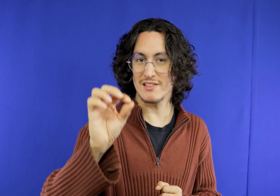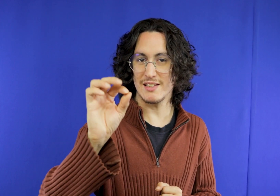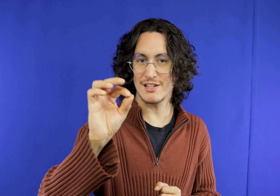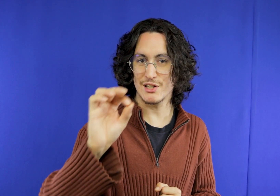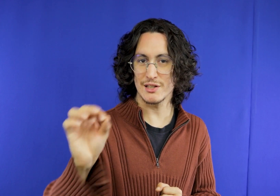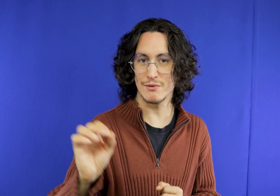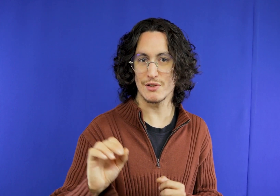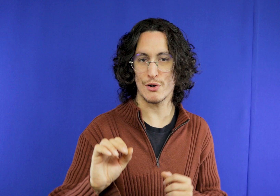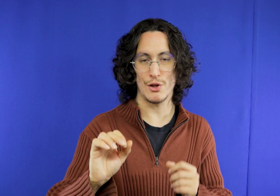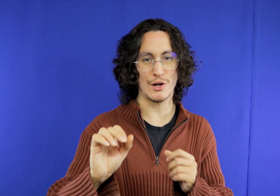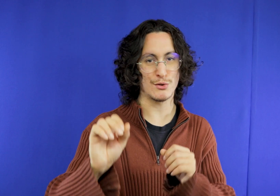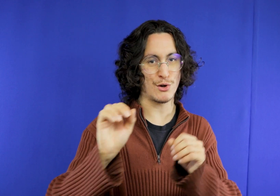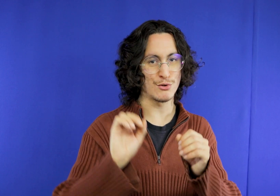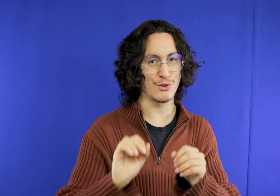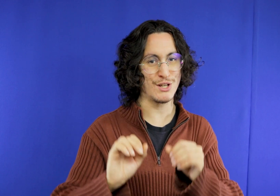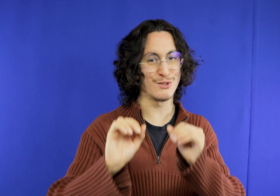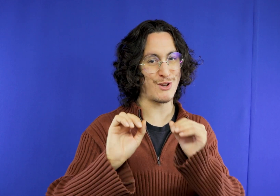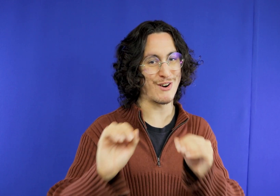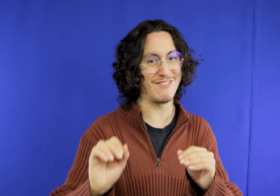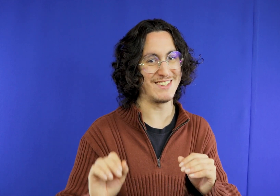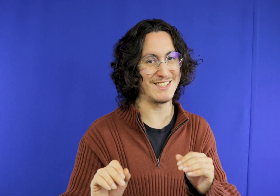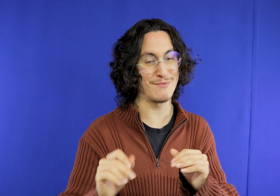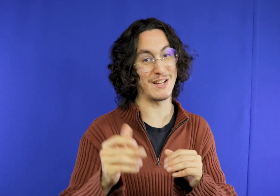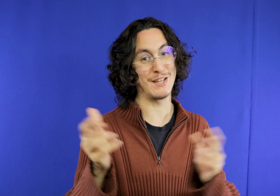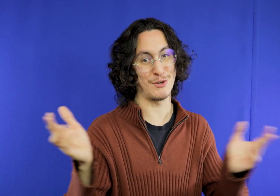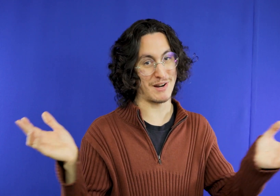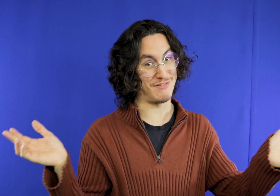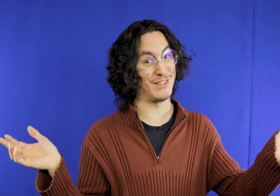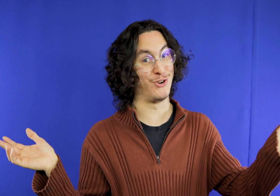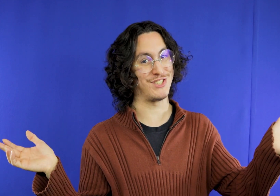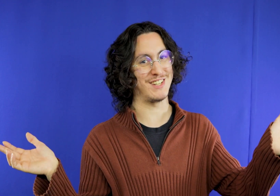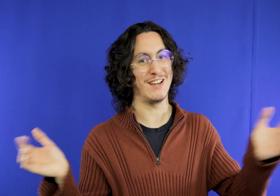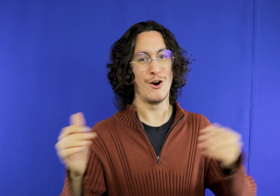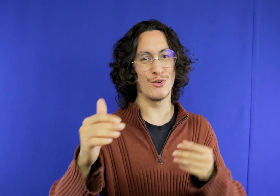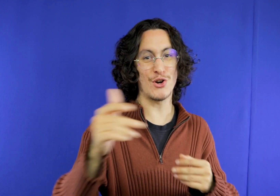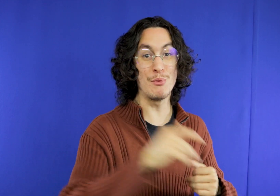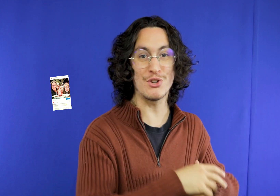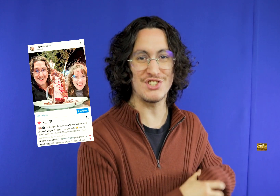afternoon but then at dinner you put only those that only coffee for those who stayed coffee at night right or